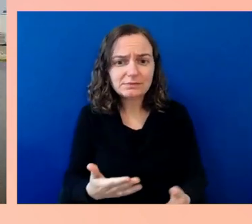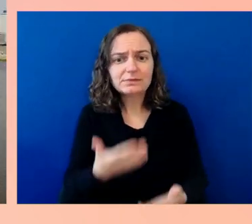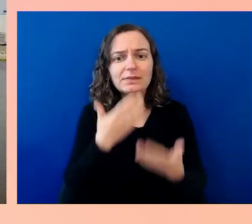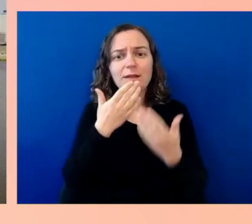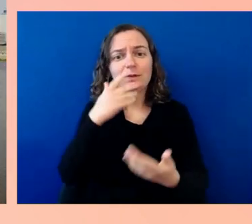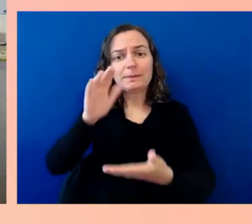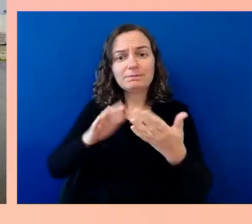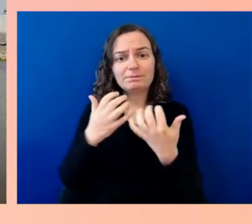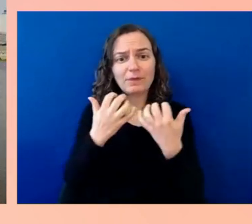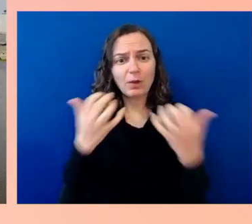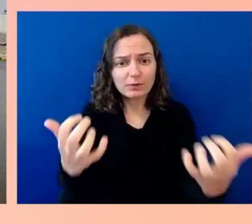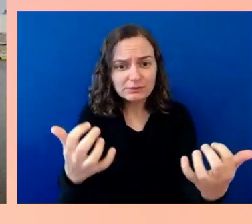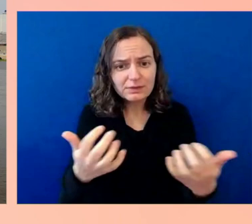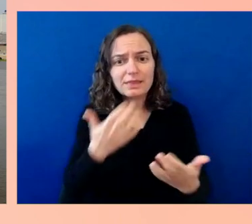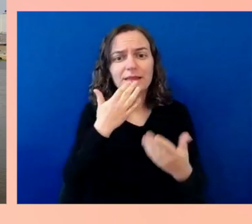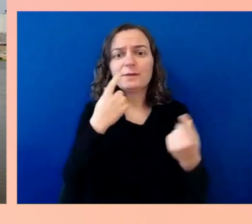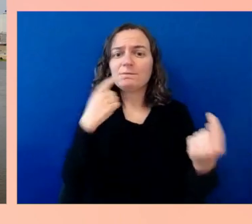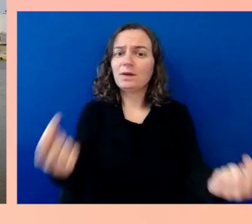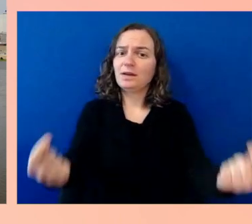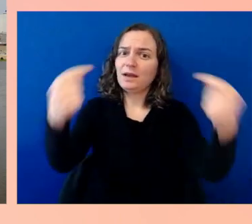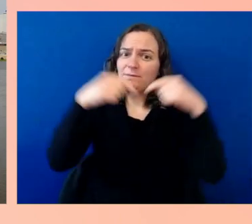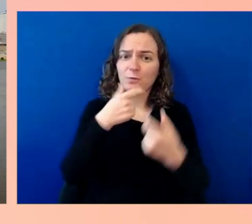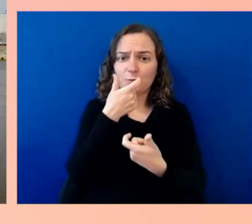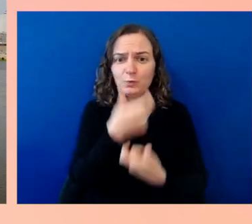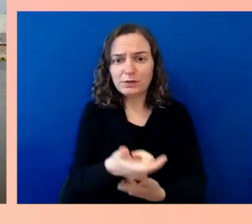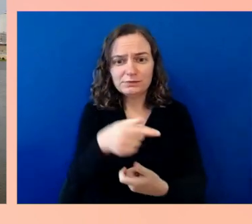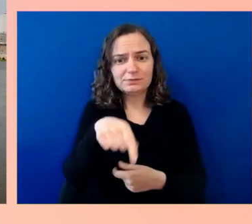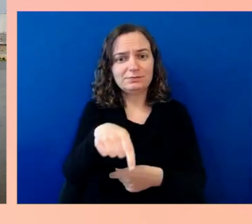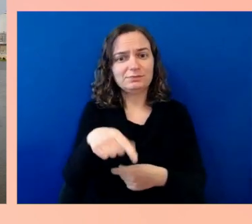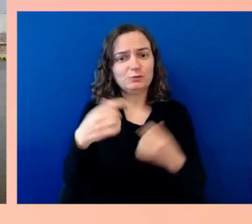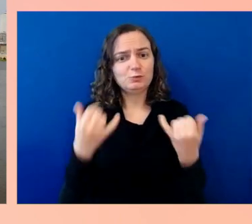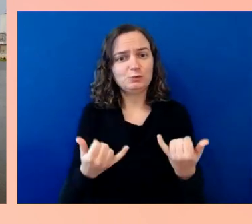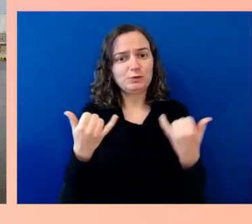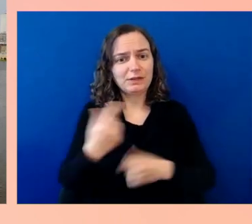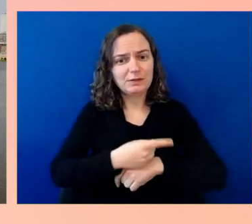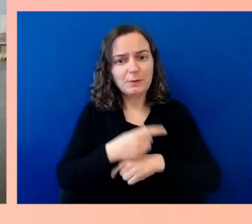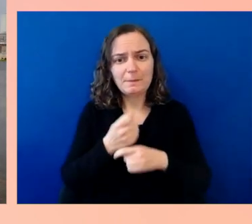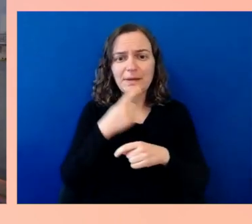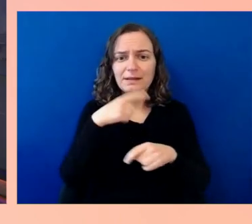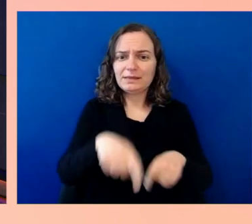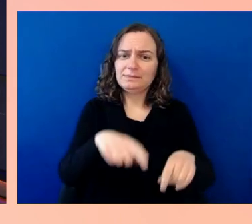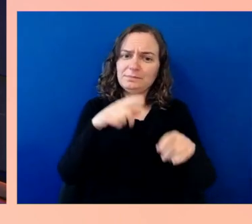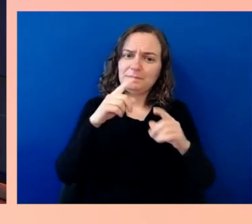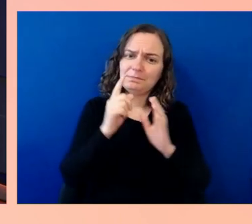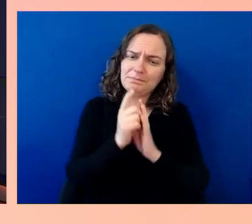made this moment possible. Thank you, thank you, thank you. Powerful, right?